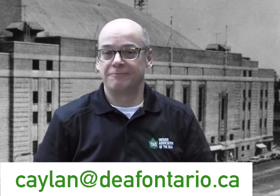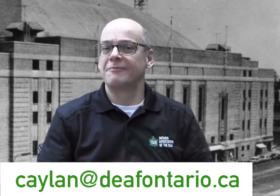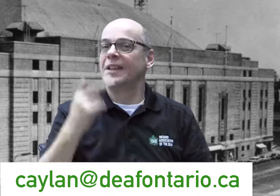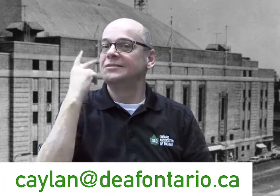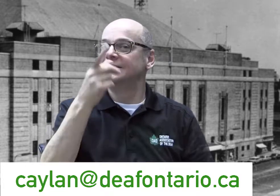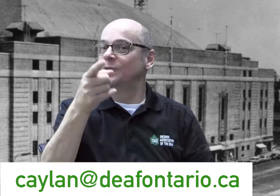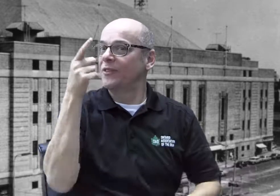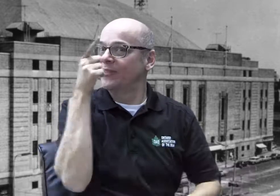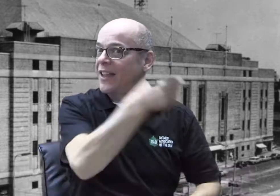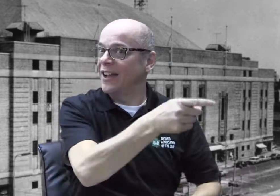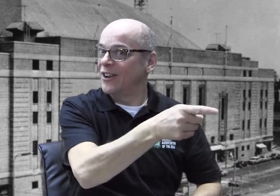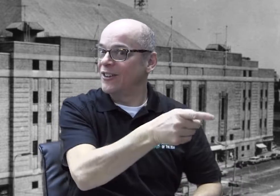See you there!